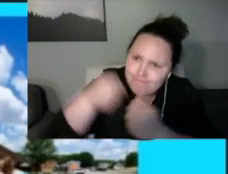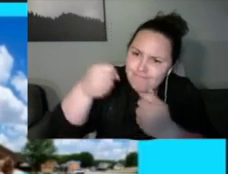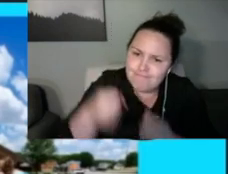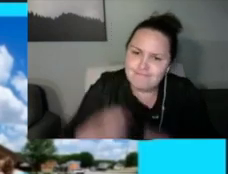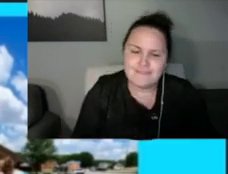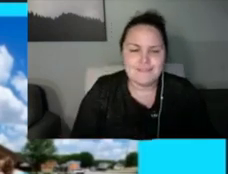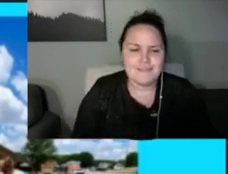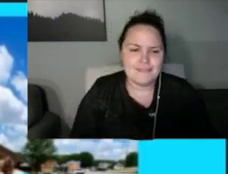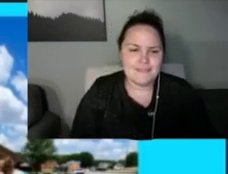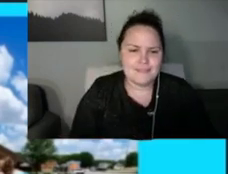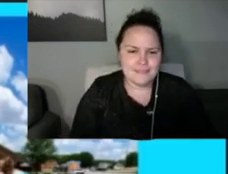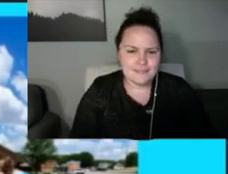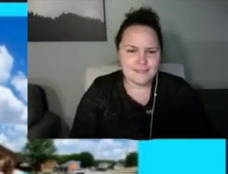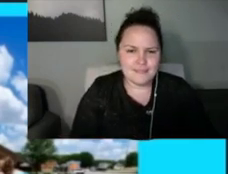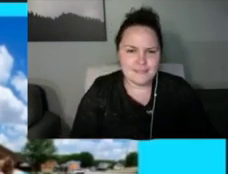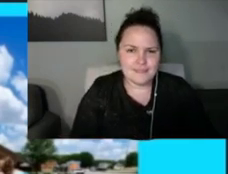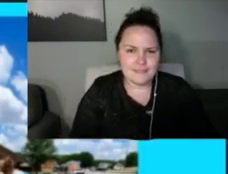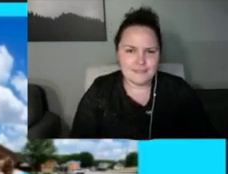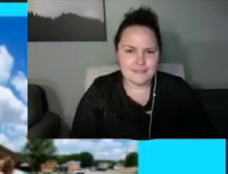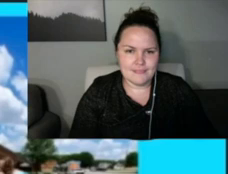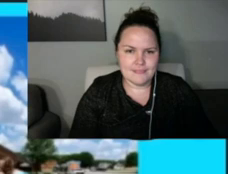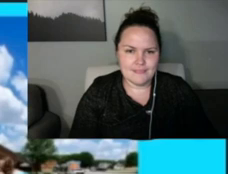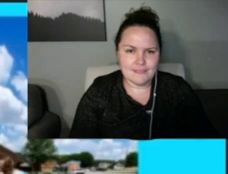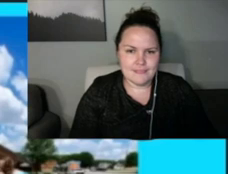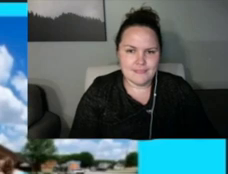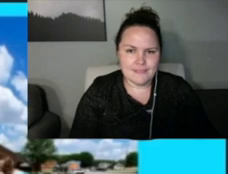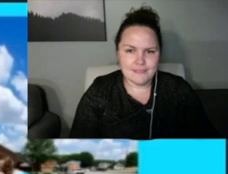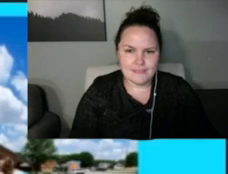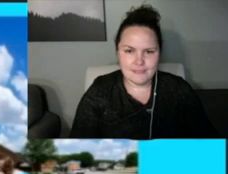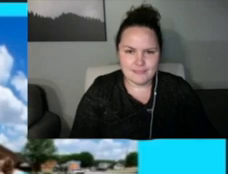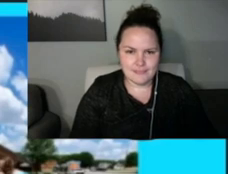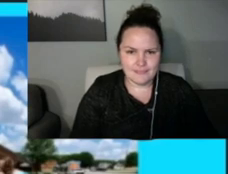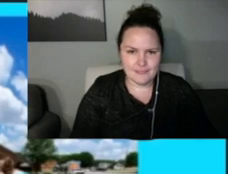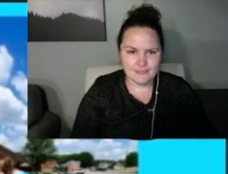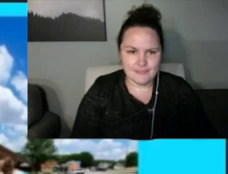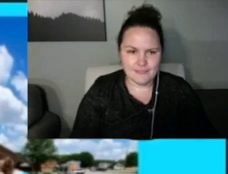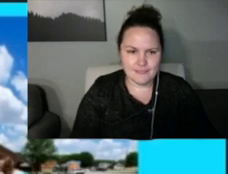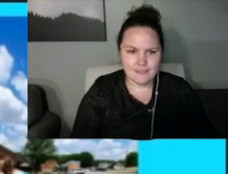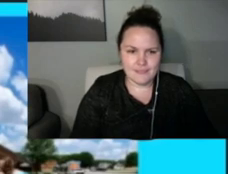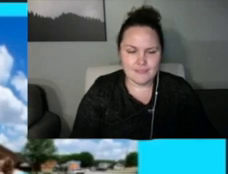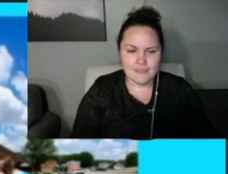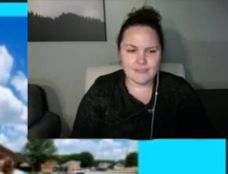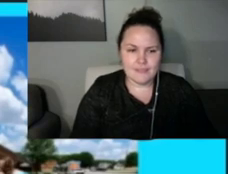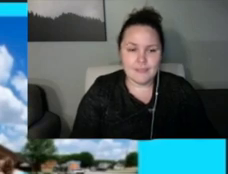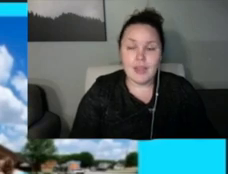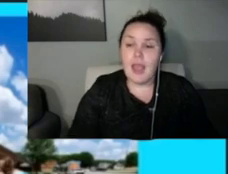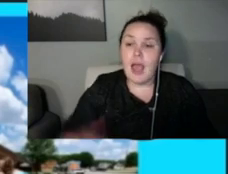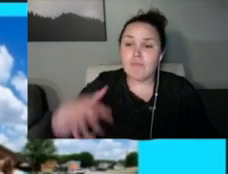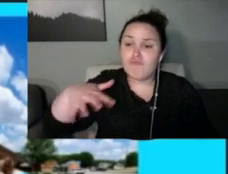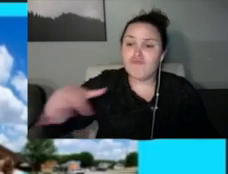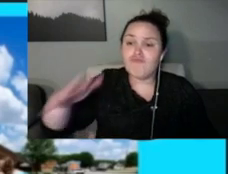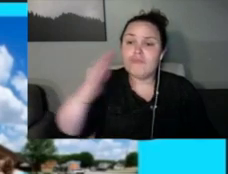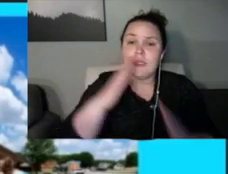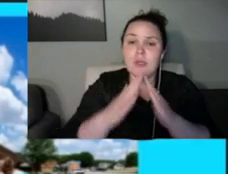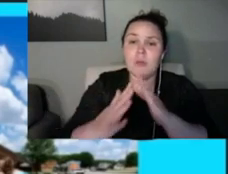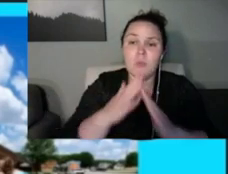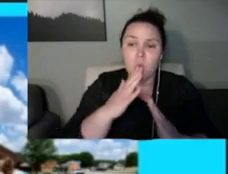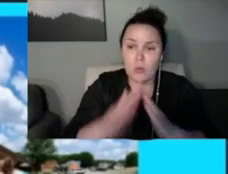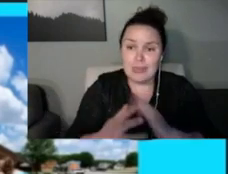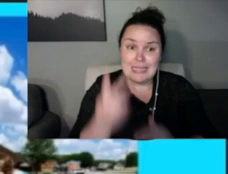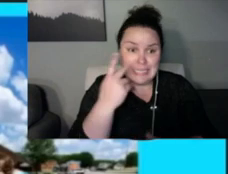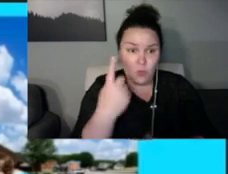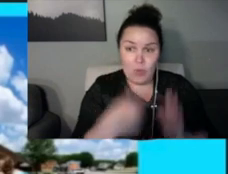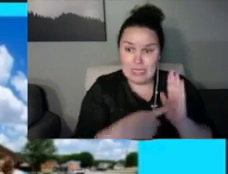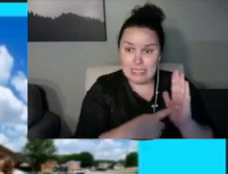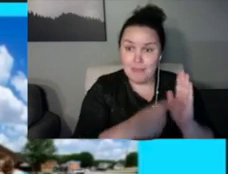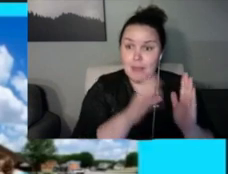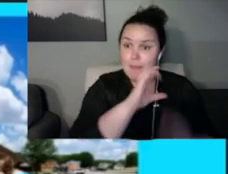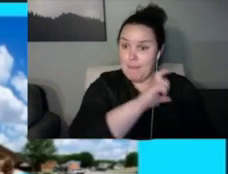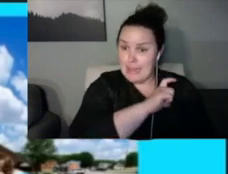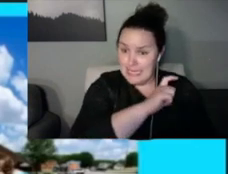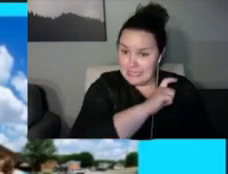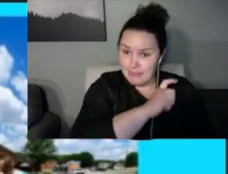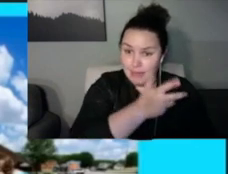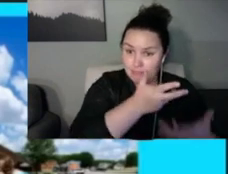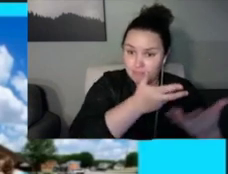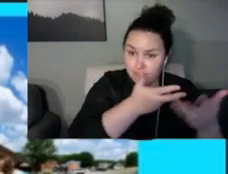need to take this pile of bolts home with you.